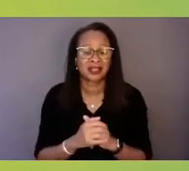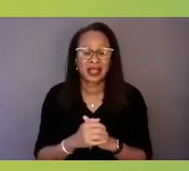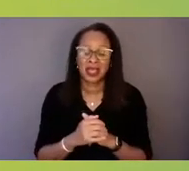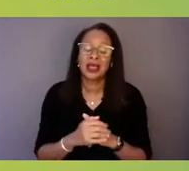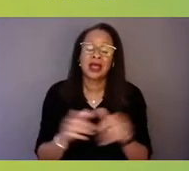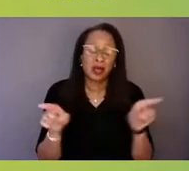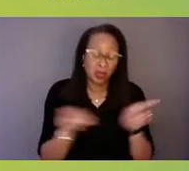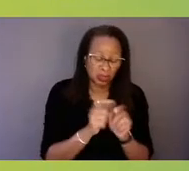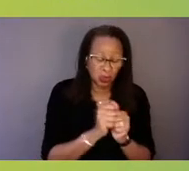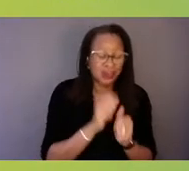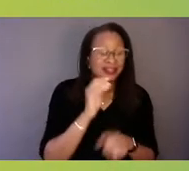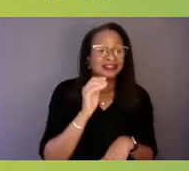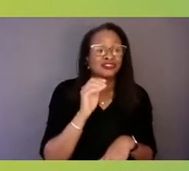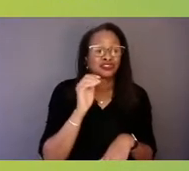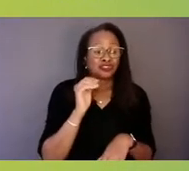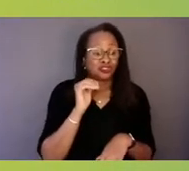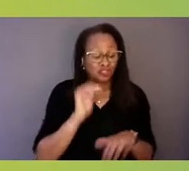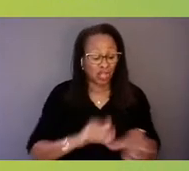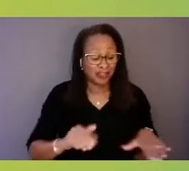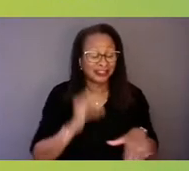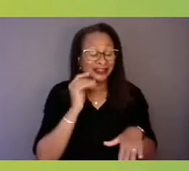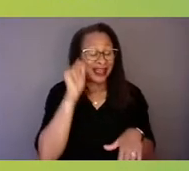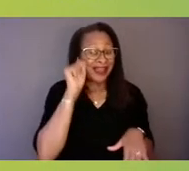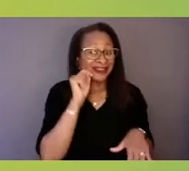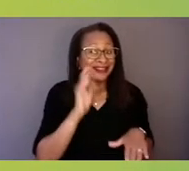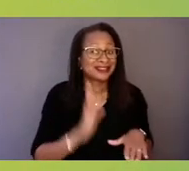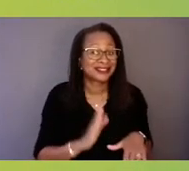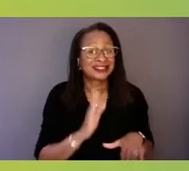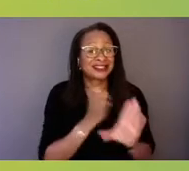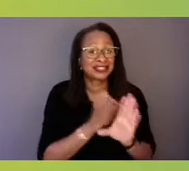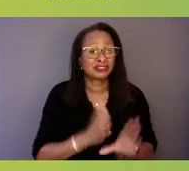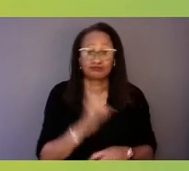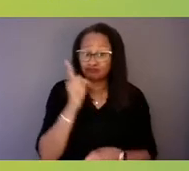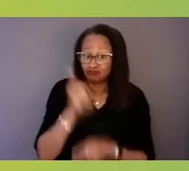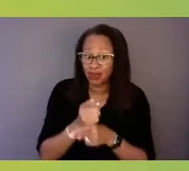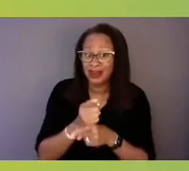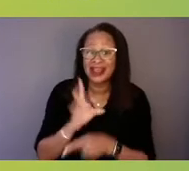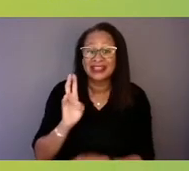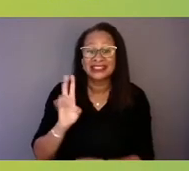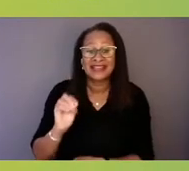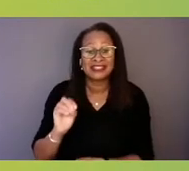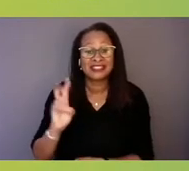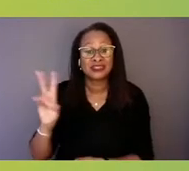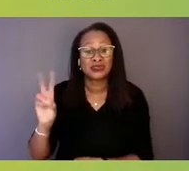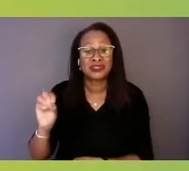you're right, about 70, 75 percent of all counties in the United States don't have a child and adolescent psychiatrist.